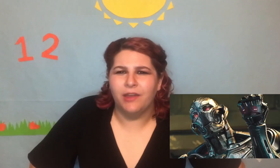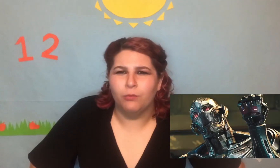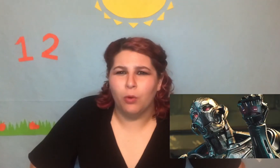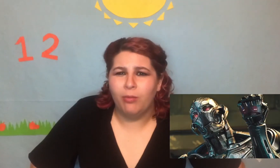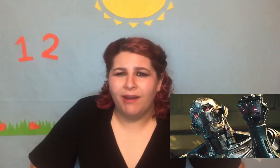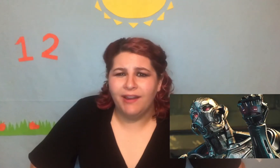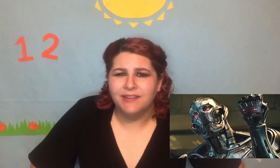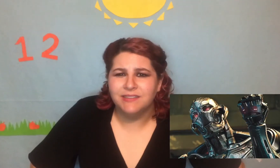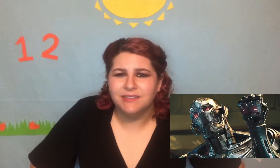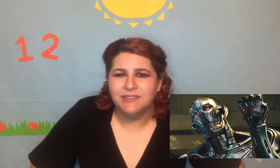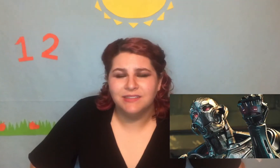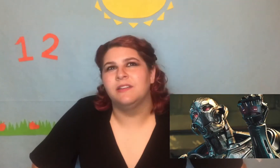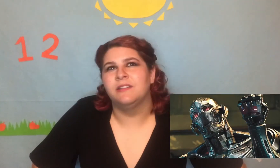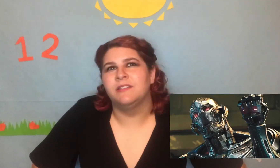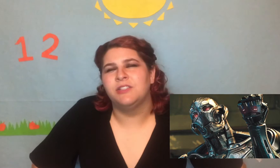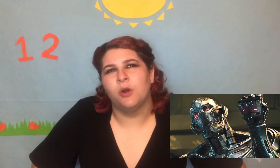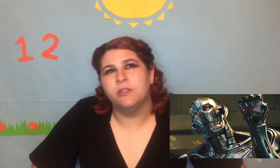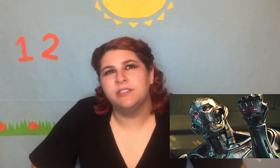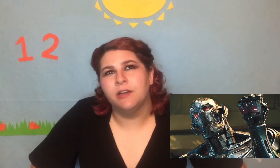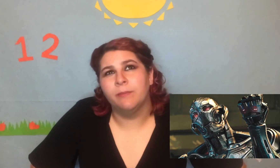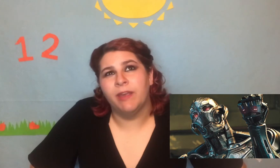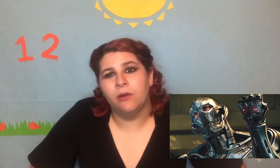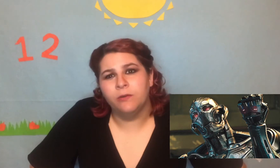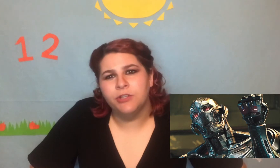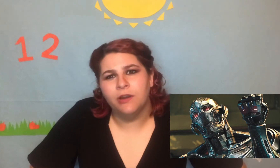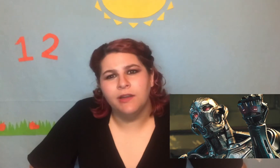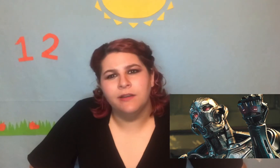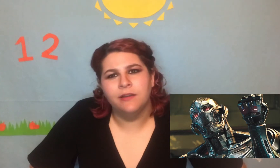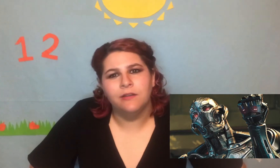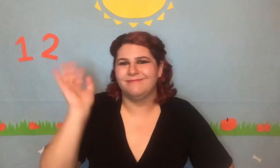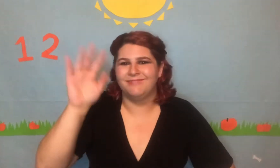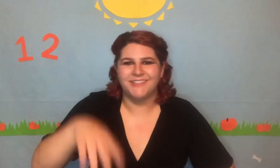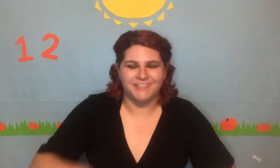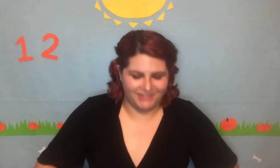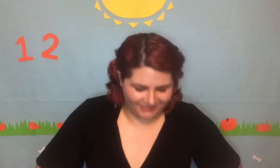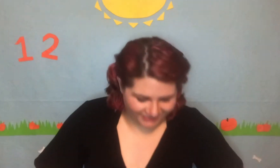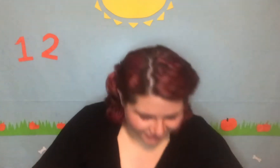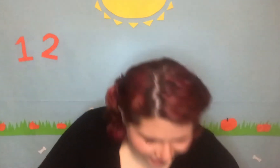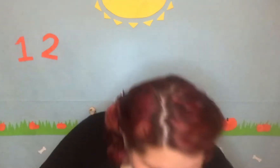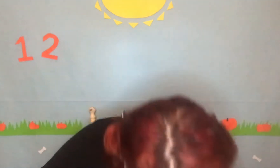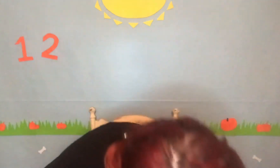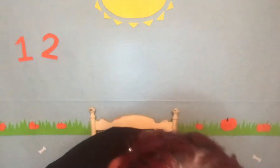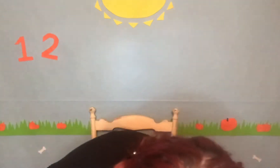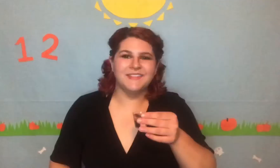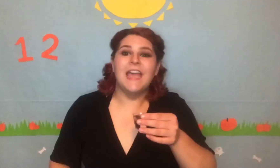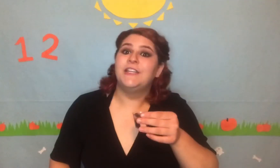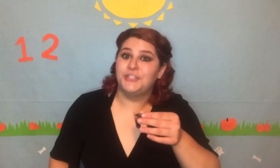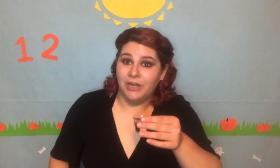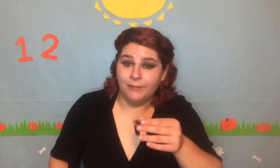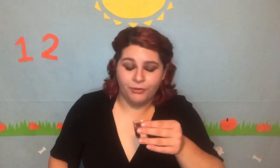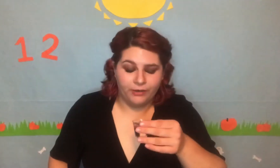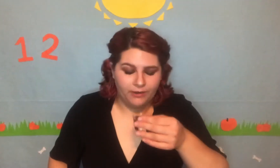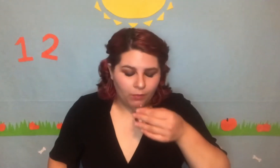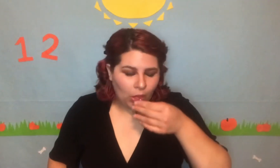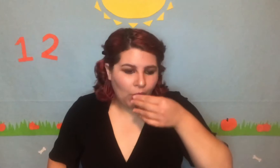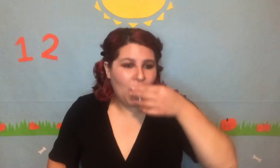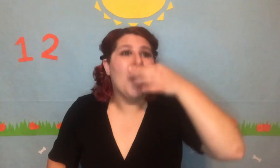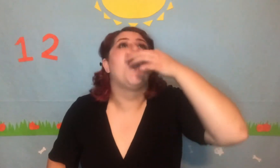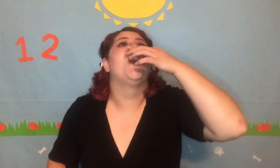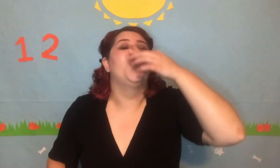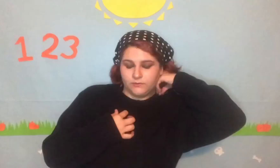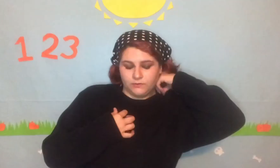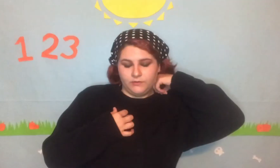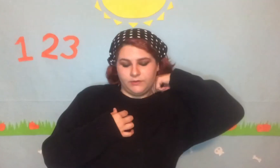robot? Did Tony Stark make Ultron? Let's take another shot. Shot number three! Okay